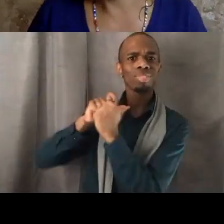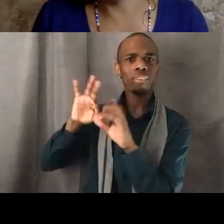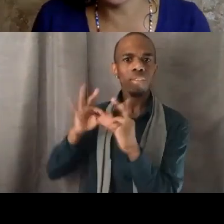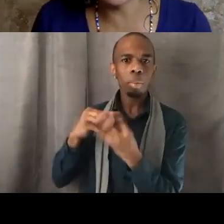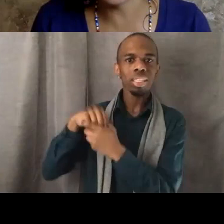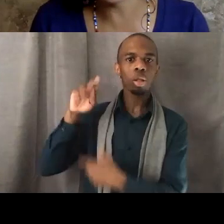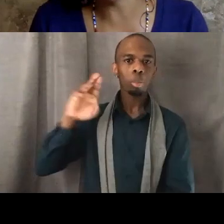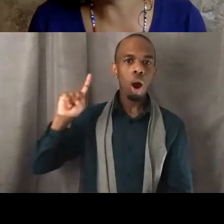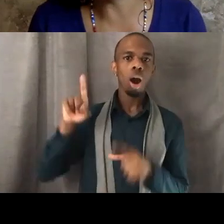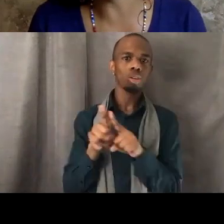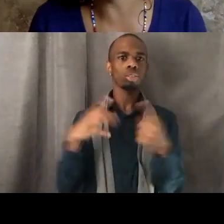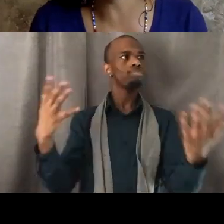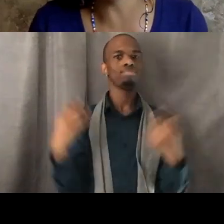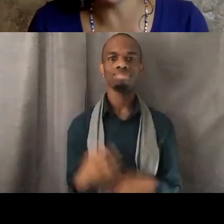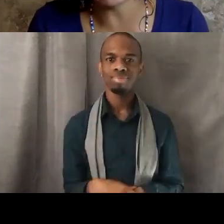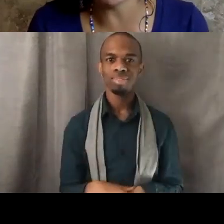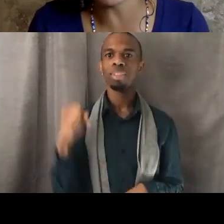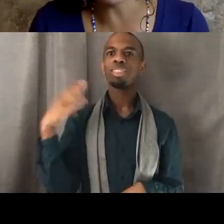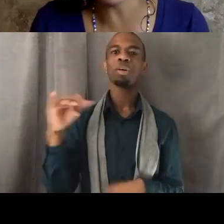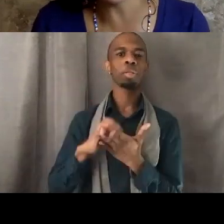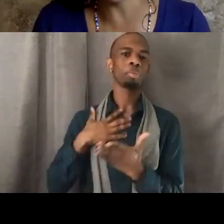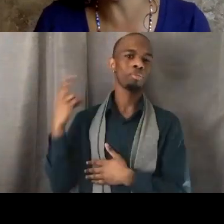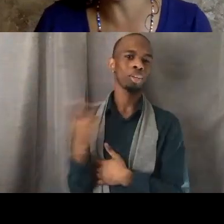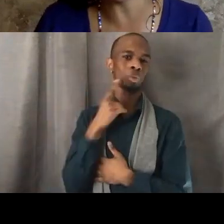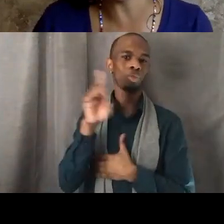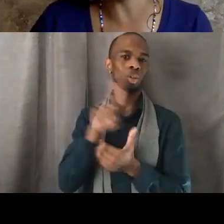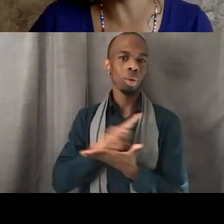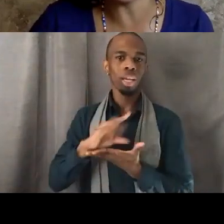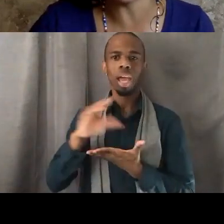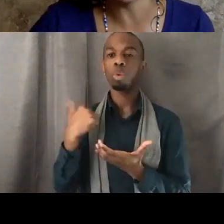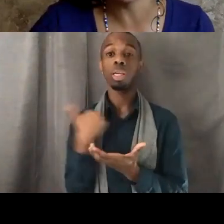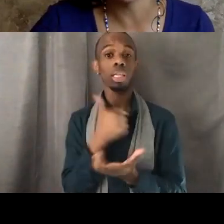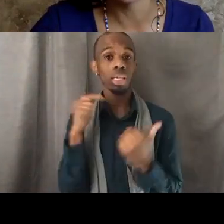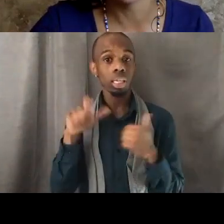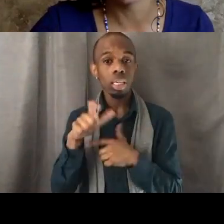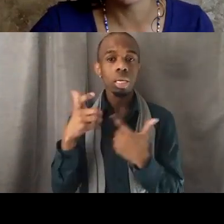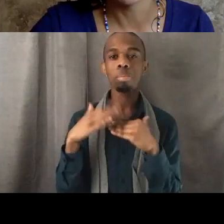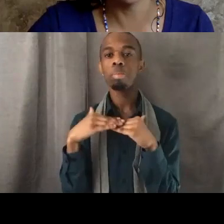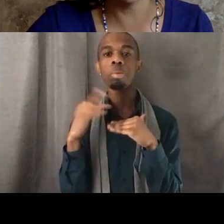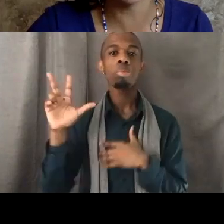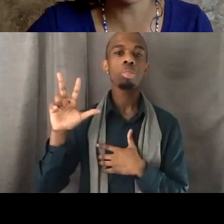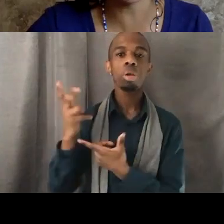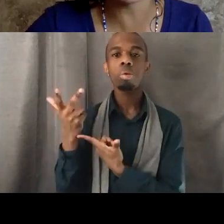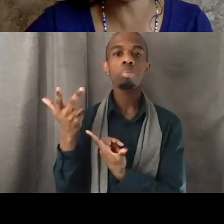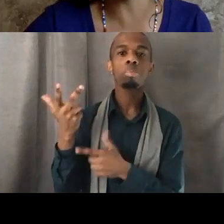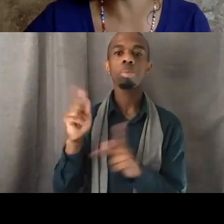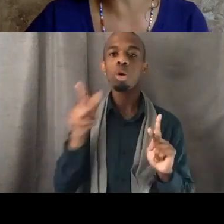and we need at least three people to share their victories for the week. What victories do we have?